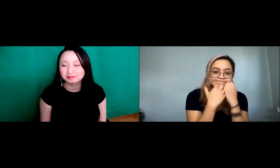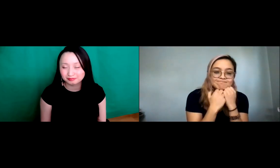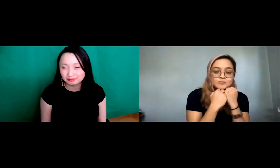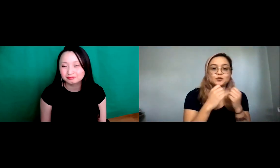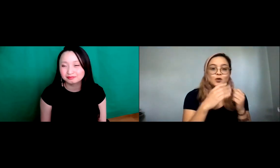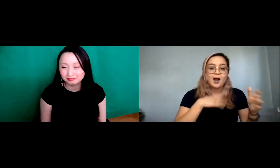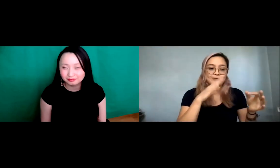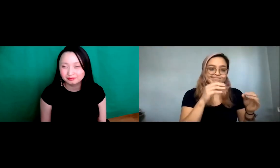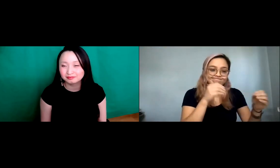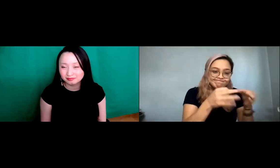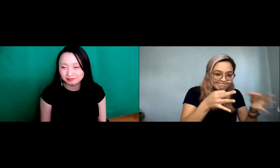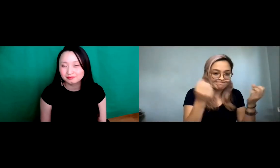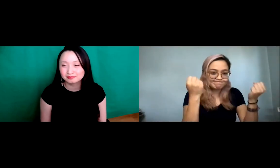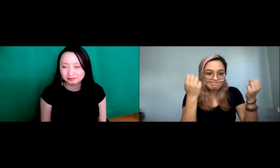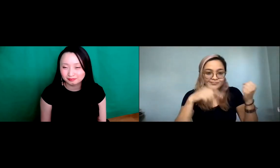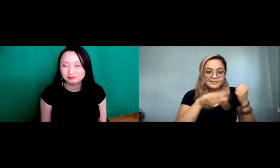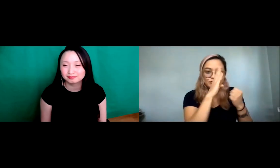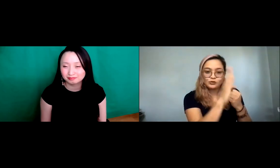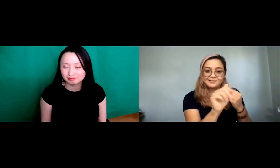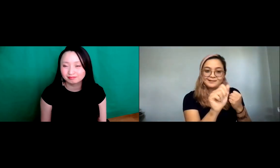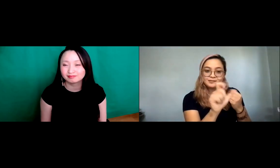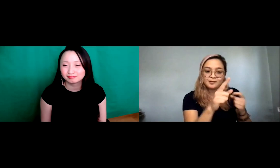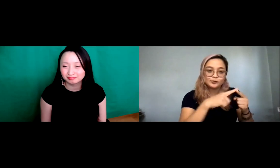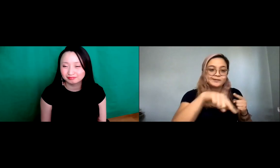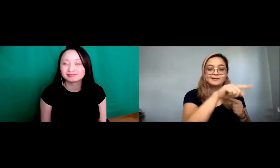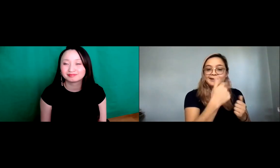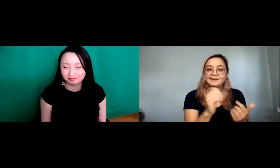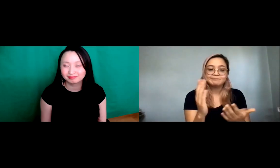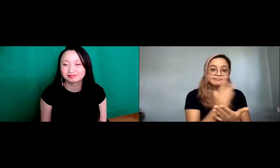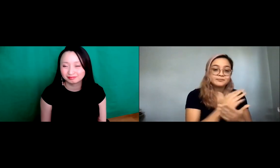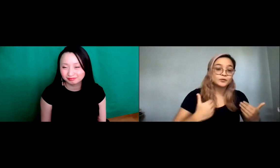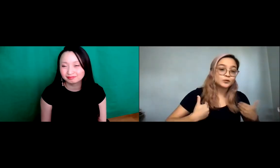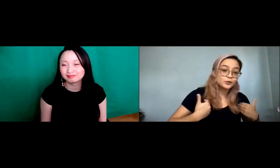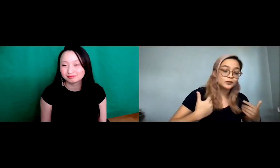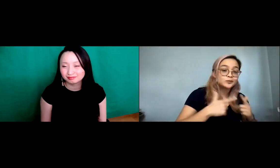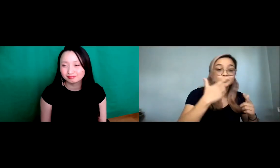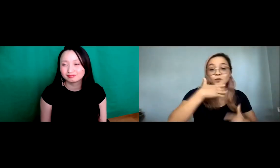you know we're, you know I very, very much value the environment, and being conservation